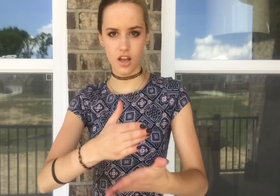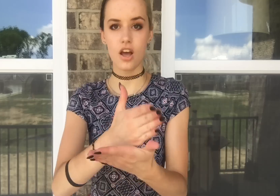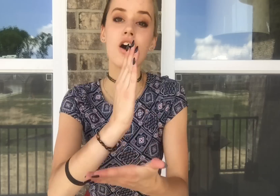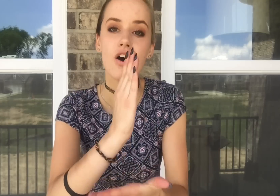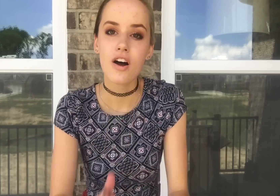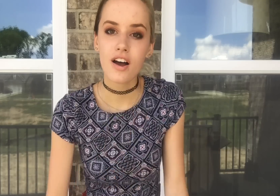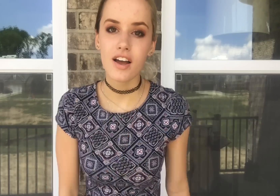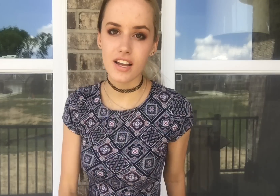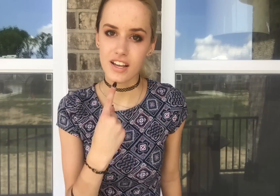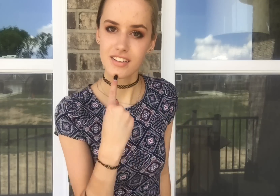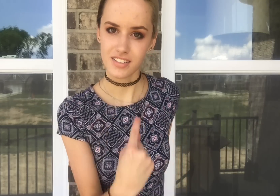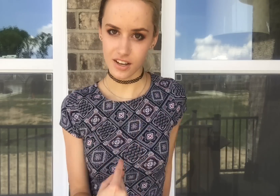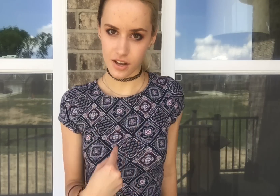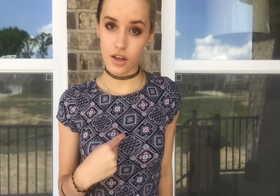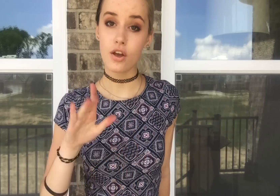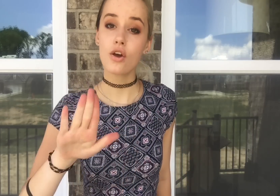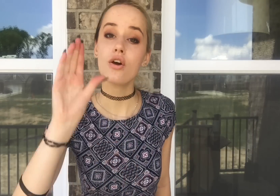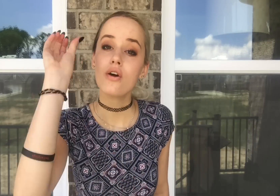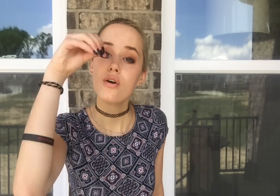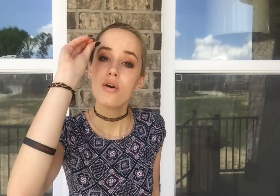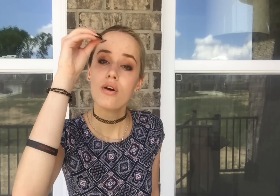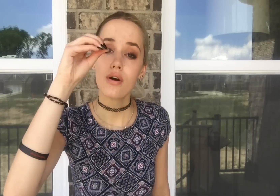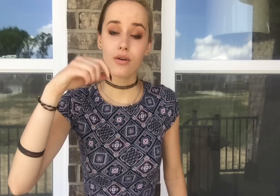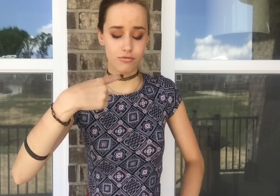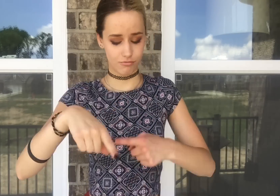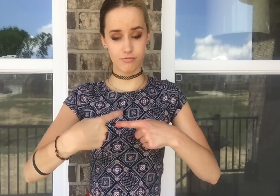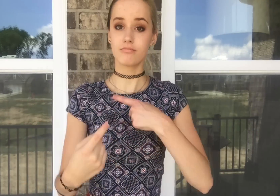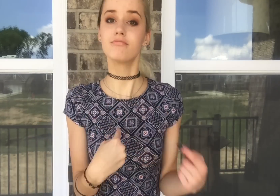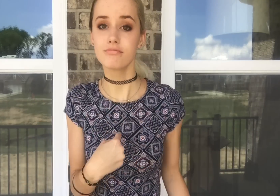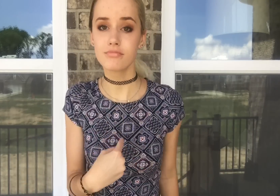It's alright to tell me what you think about me